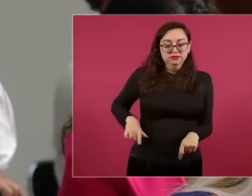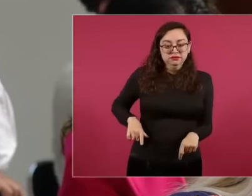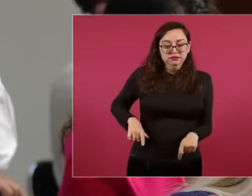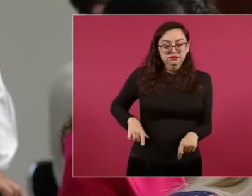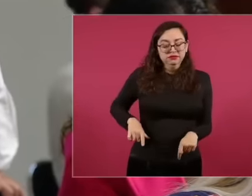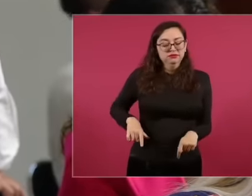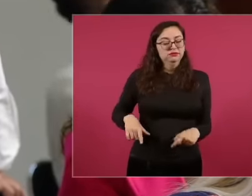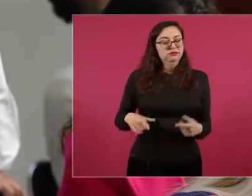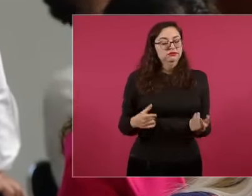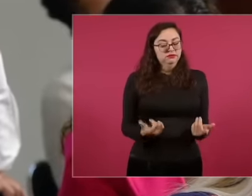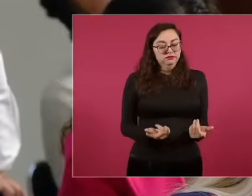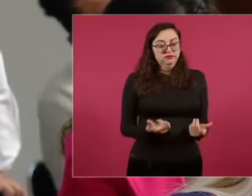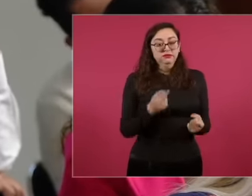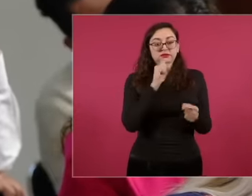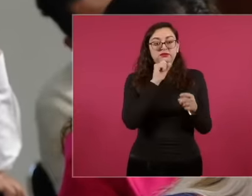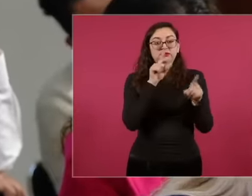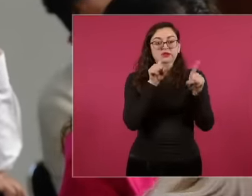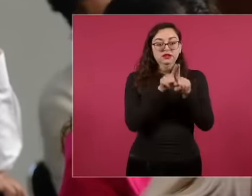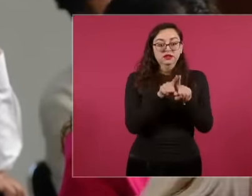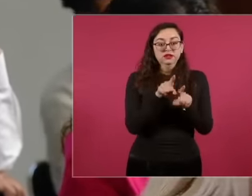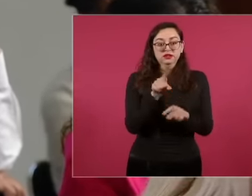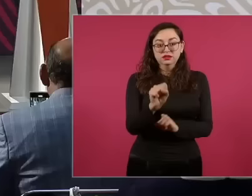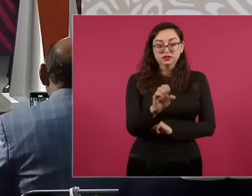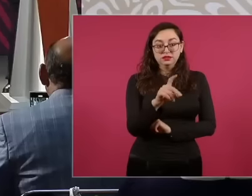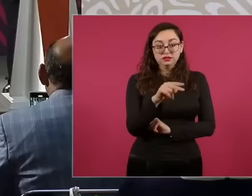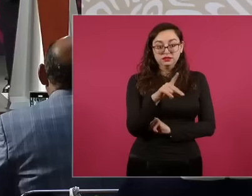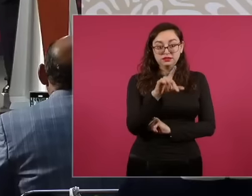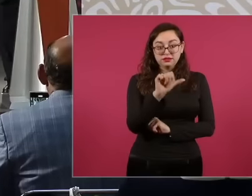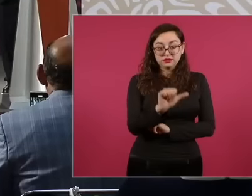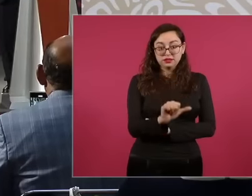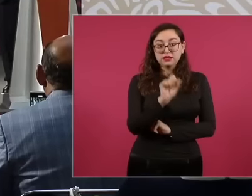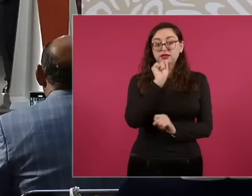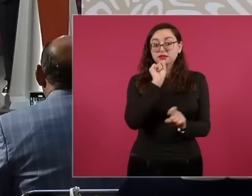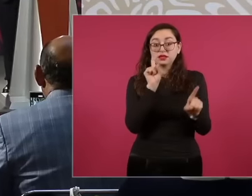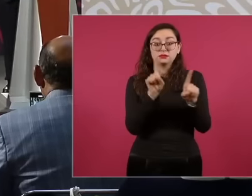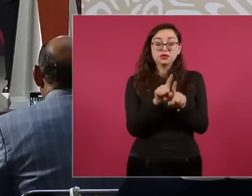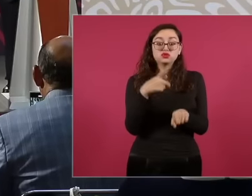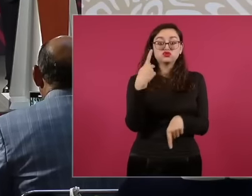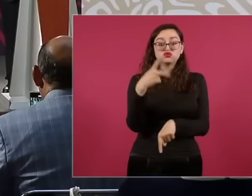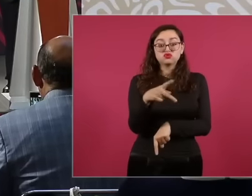are there but also with those from Sedena who are here now, he says now we have to go